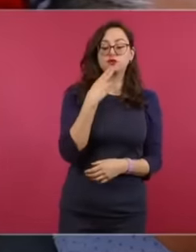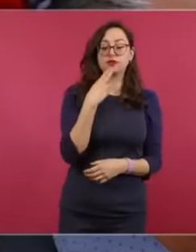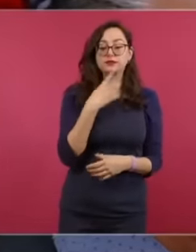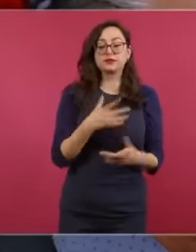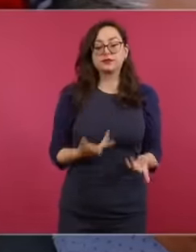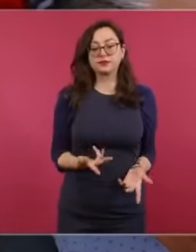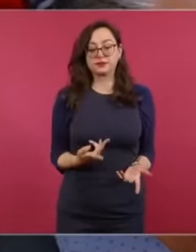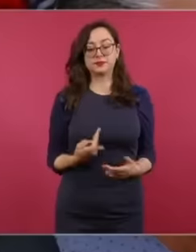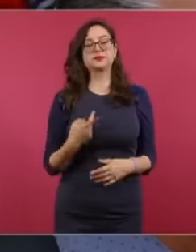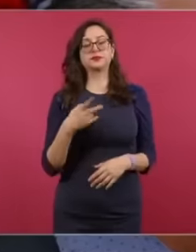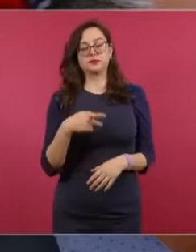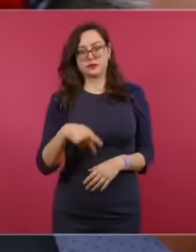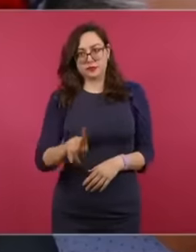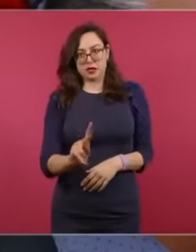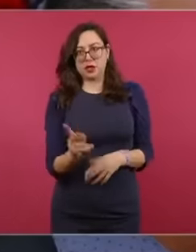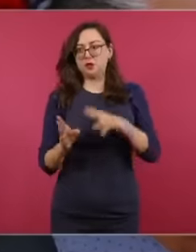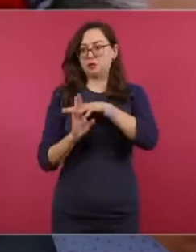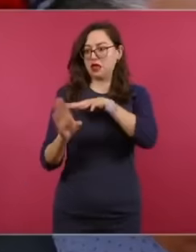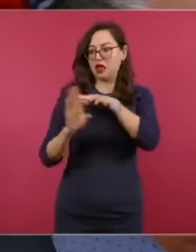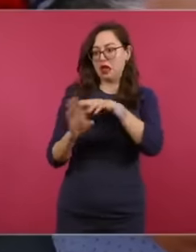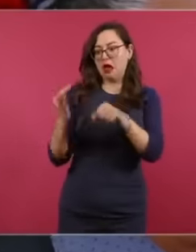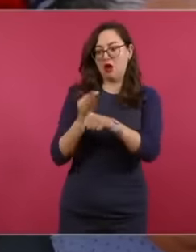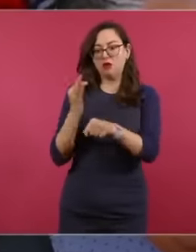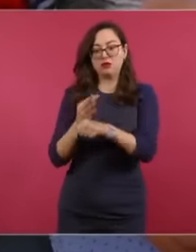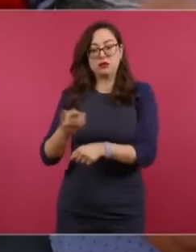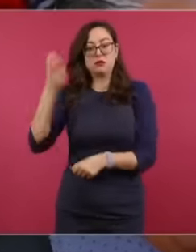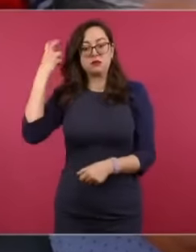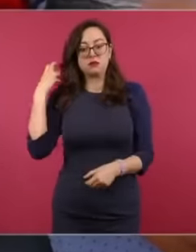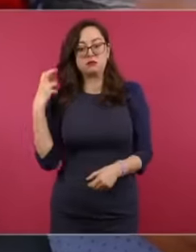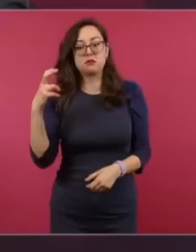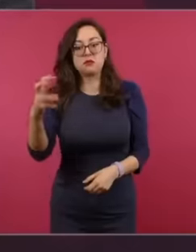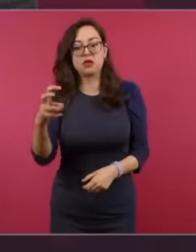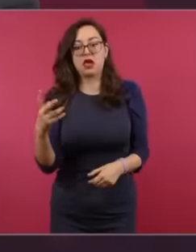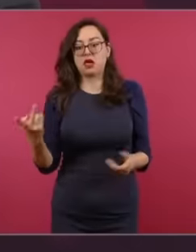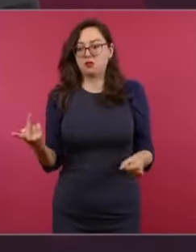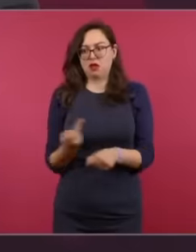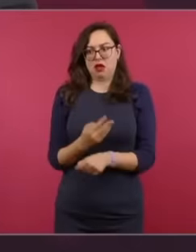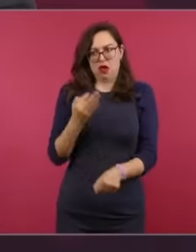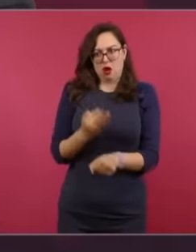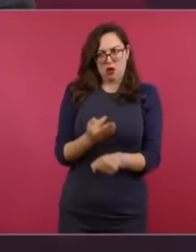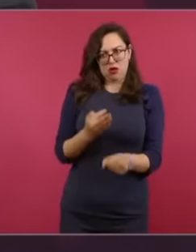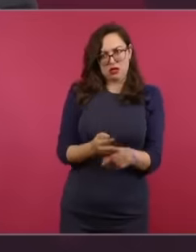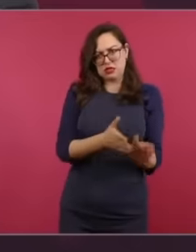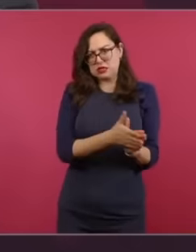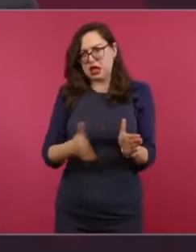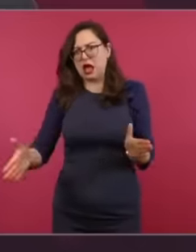a reality that does not correspond to electoral times either but has continued